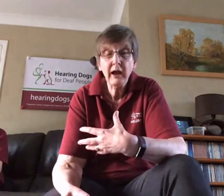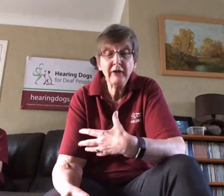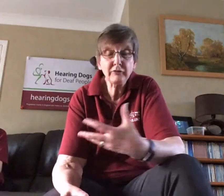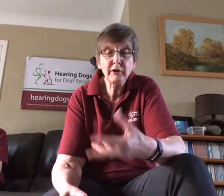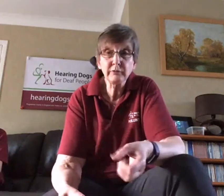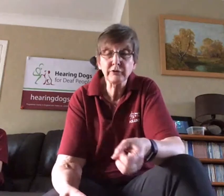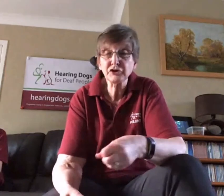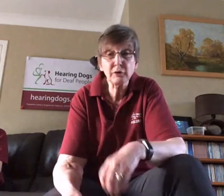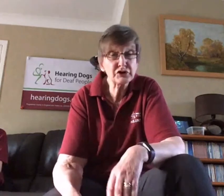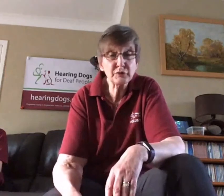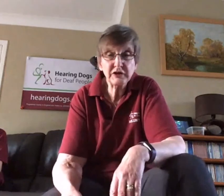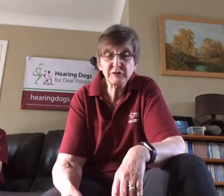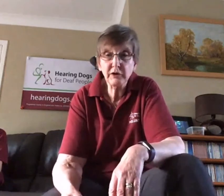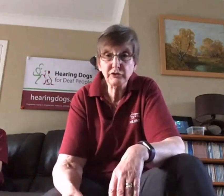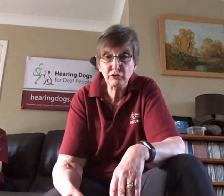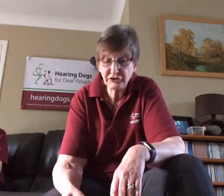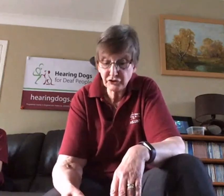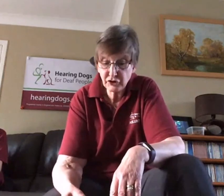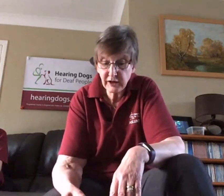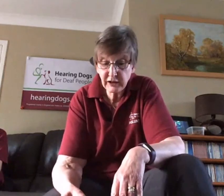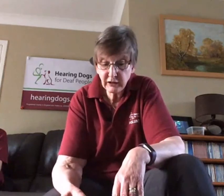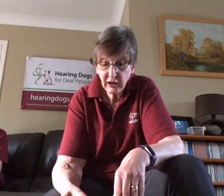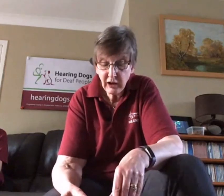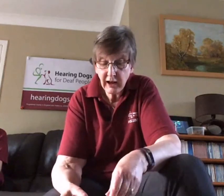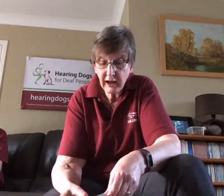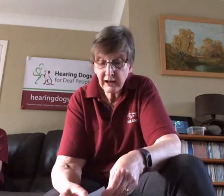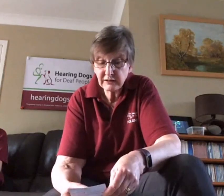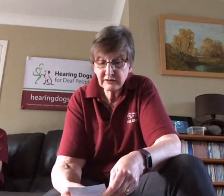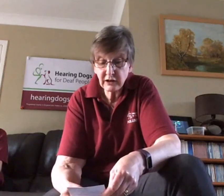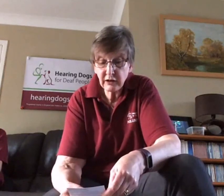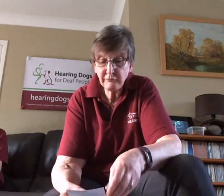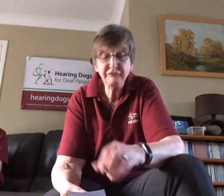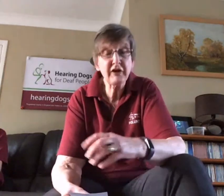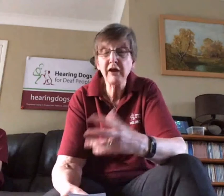At the moment there are 221 dogs in training and various breeds.